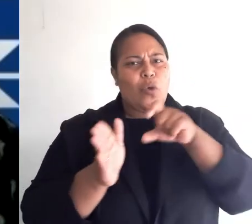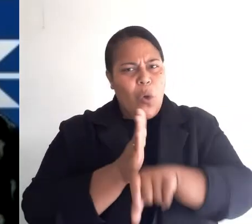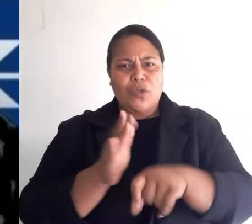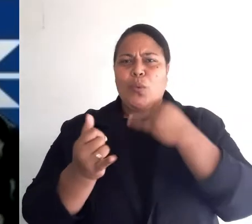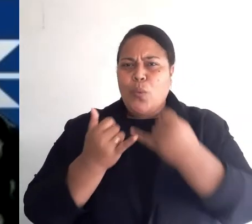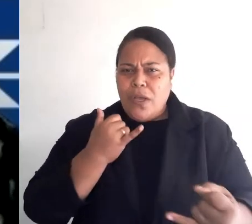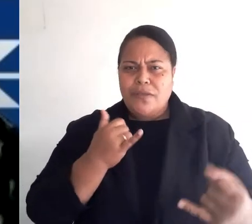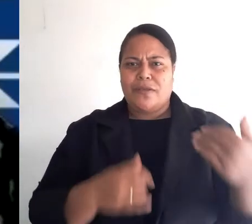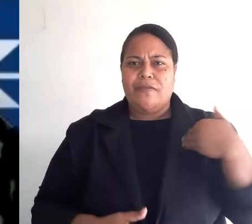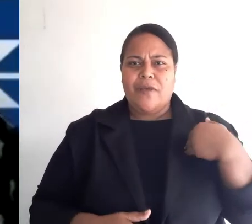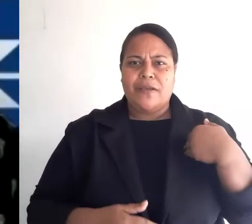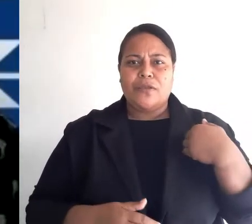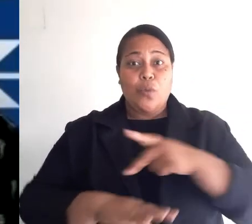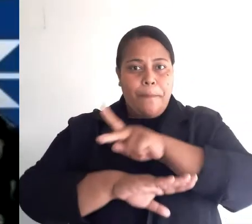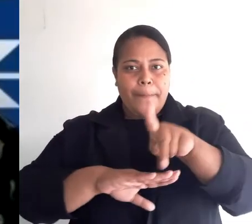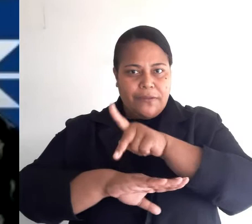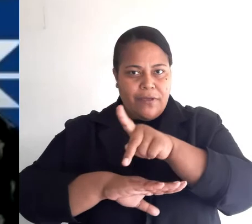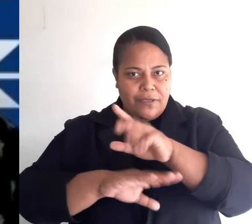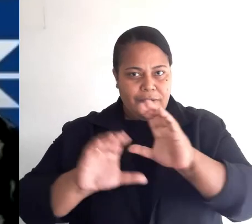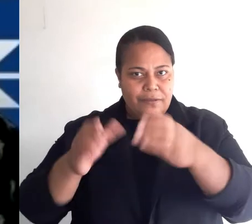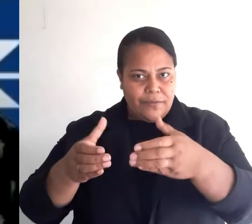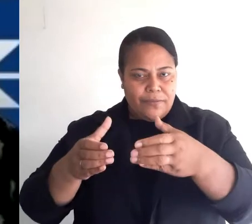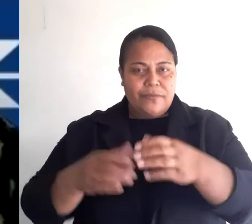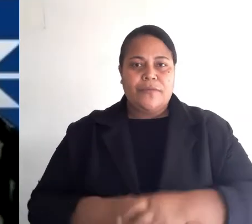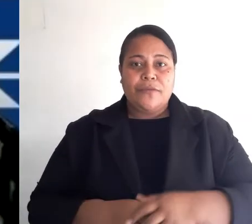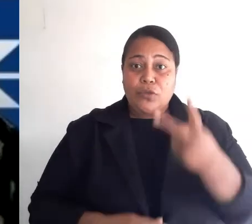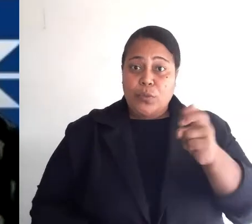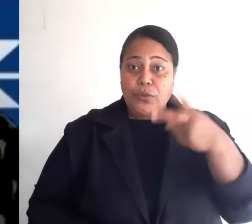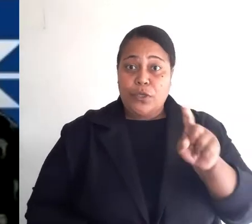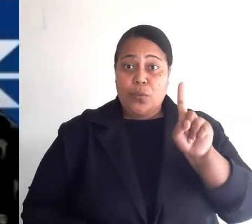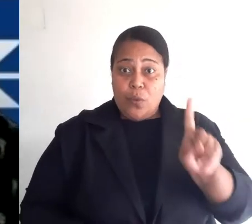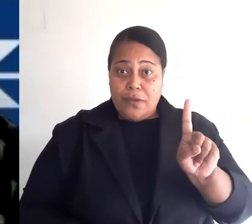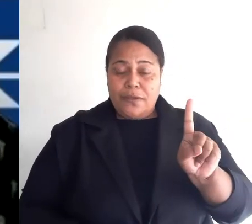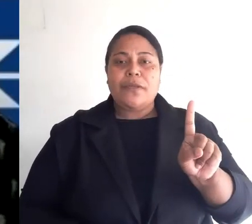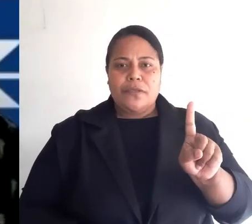In 2021, the declaration is going to reflect a renewed, fit for purpose focus.